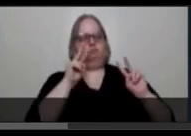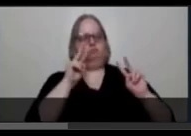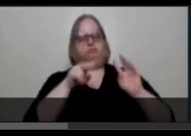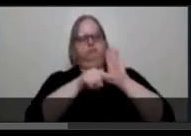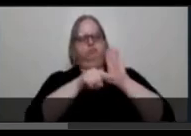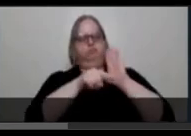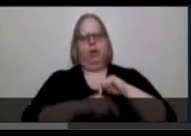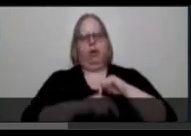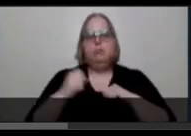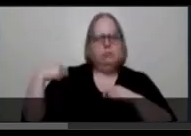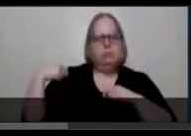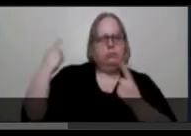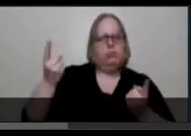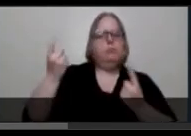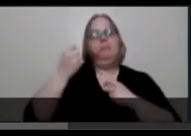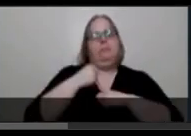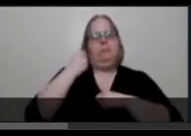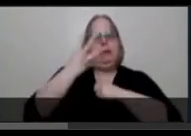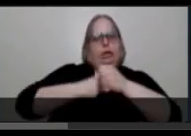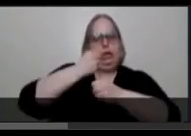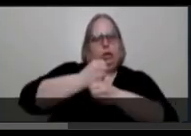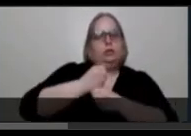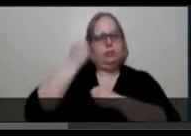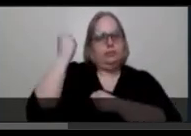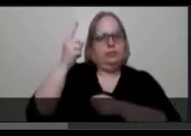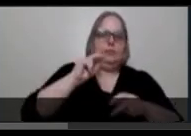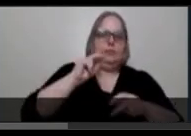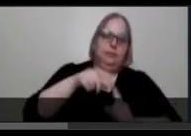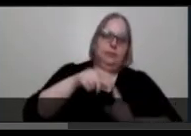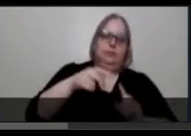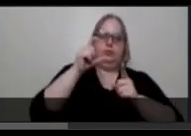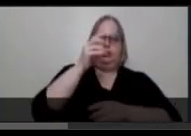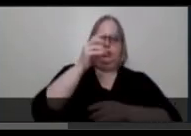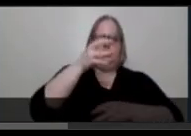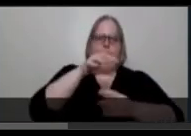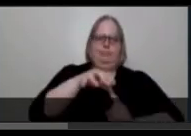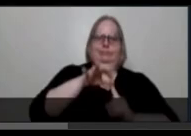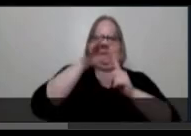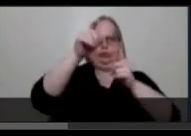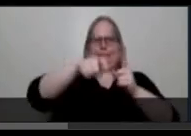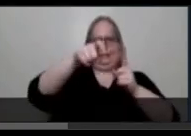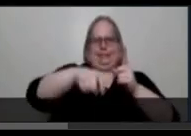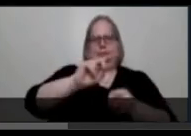a popular euphemism for disability. Rather than identifying a person as having a disability